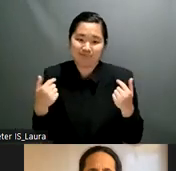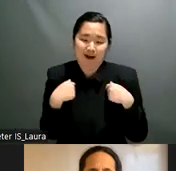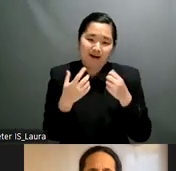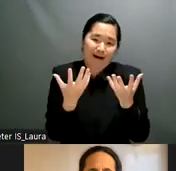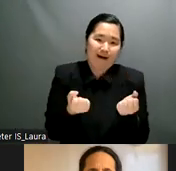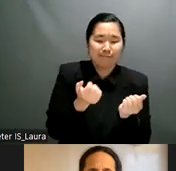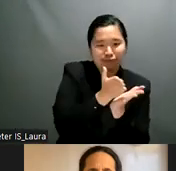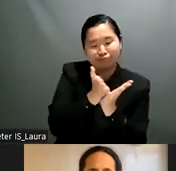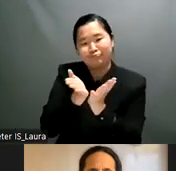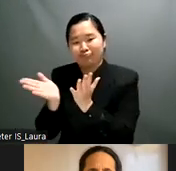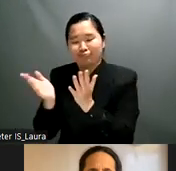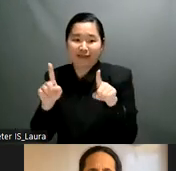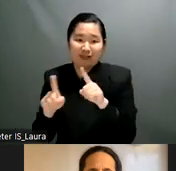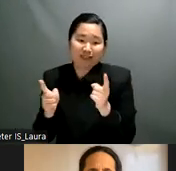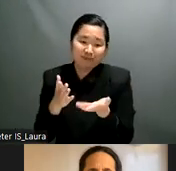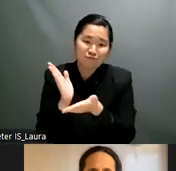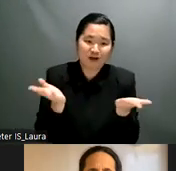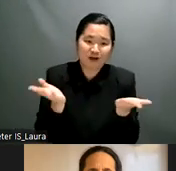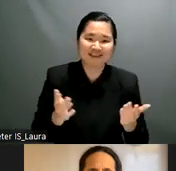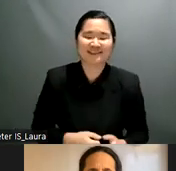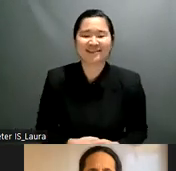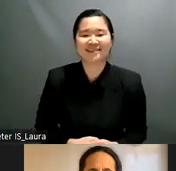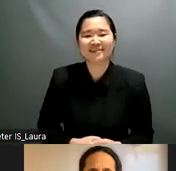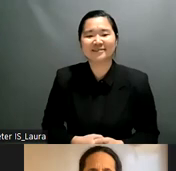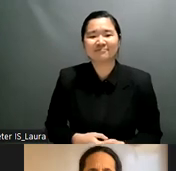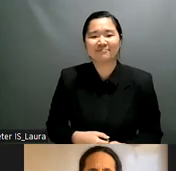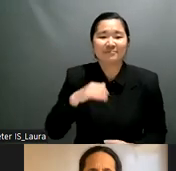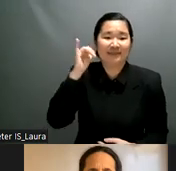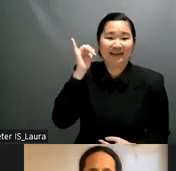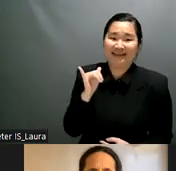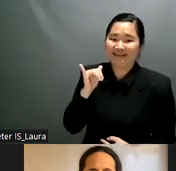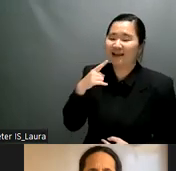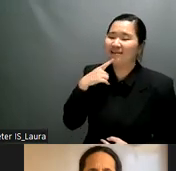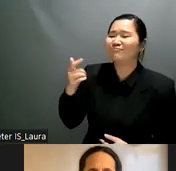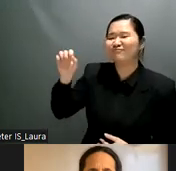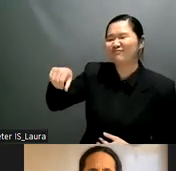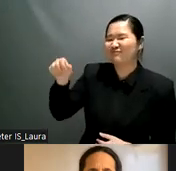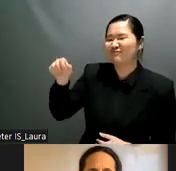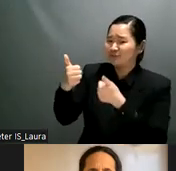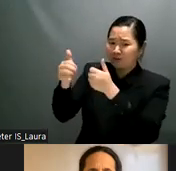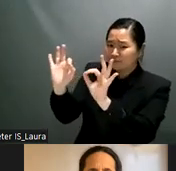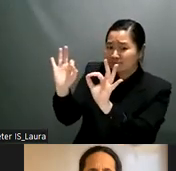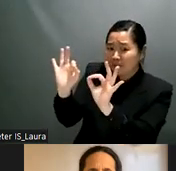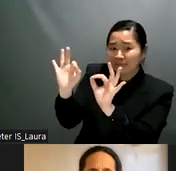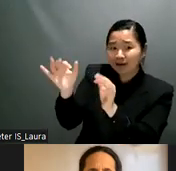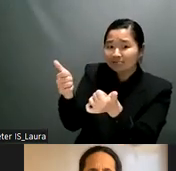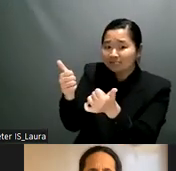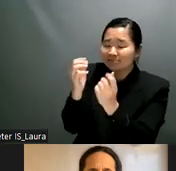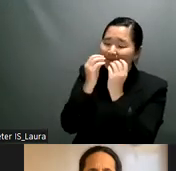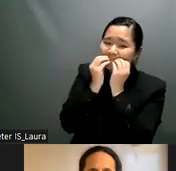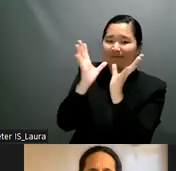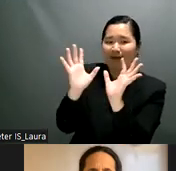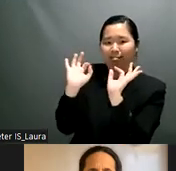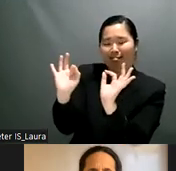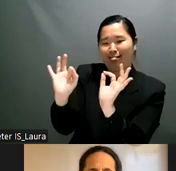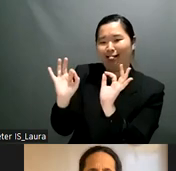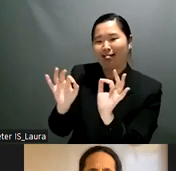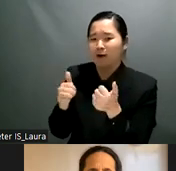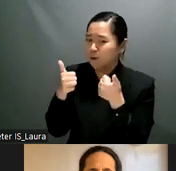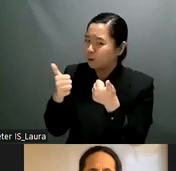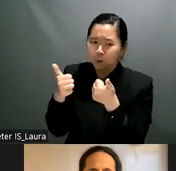i got uh yes that's a really really good uh i see that uh we have some common common team here in